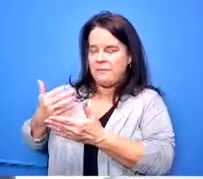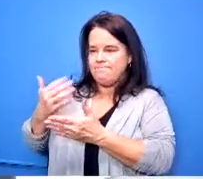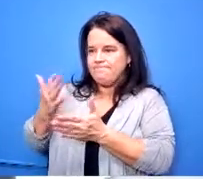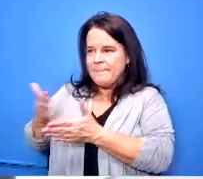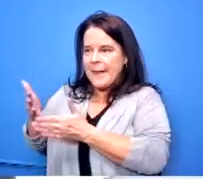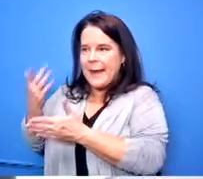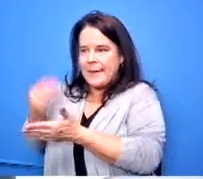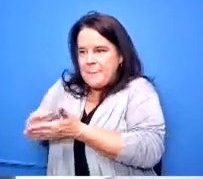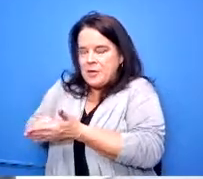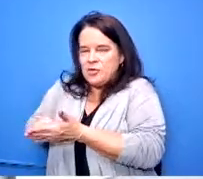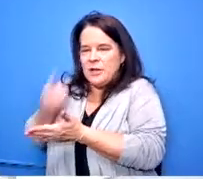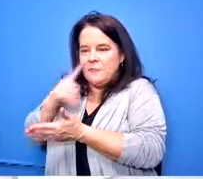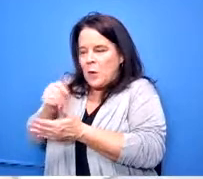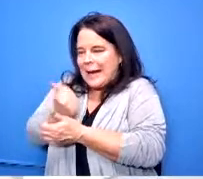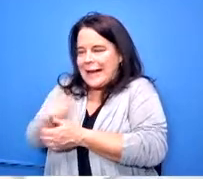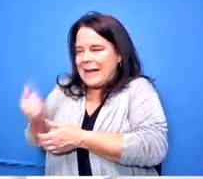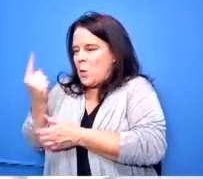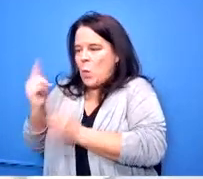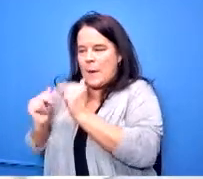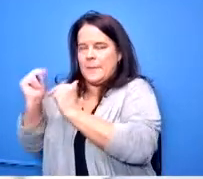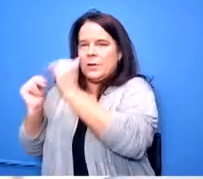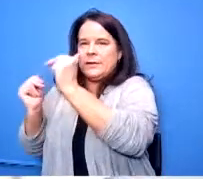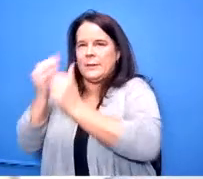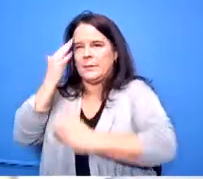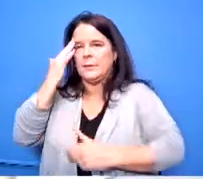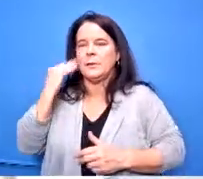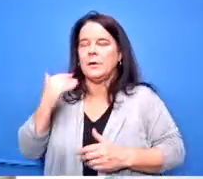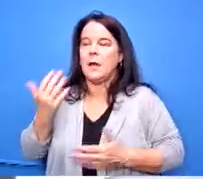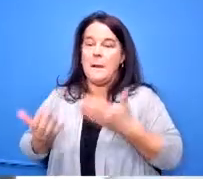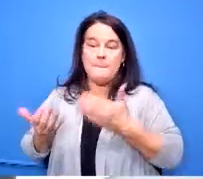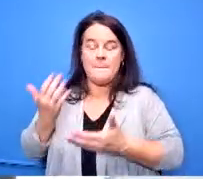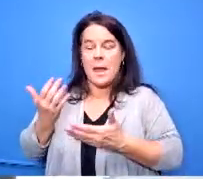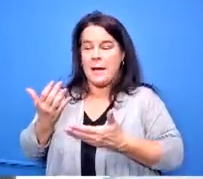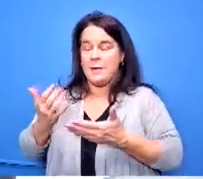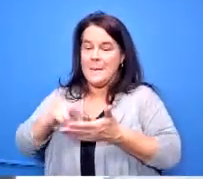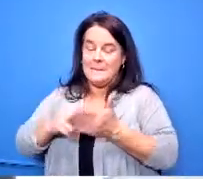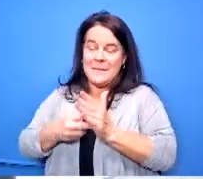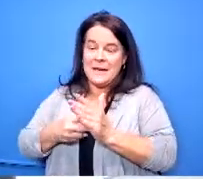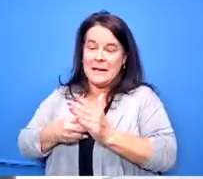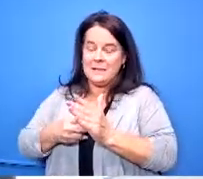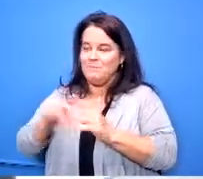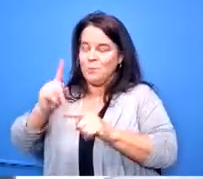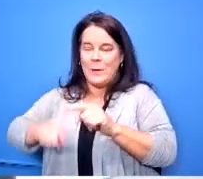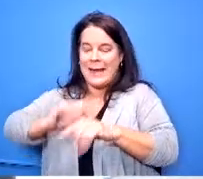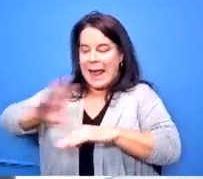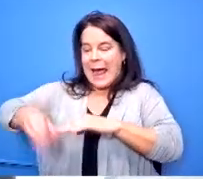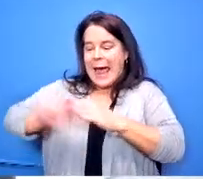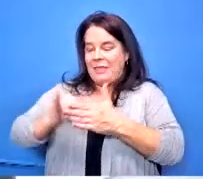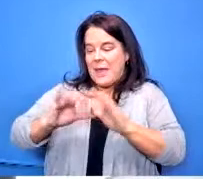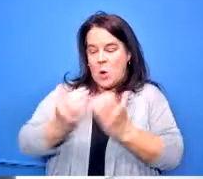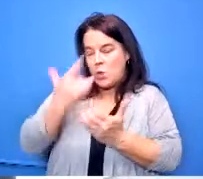might create it might exclude a course because we just don't have the personnel to teach it okay so